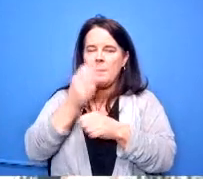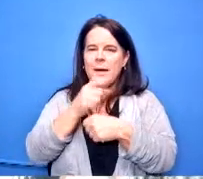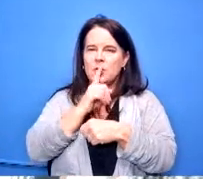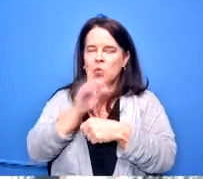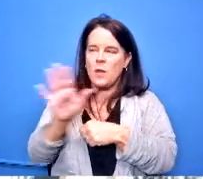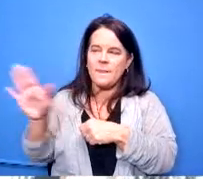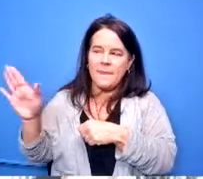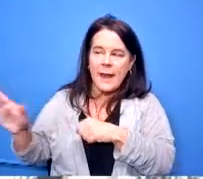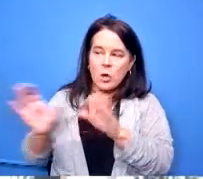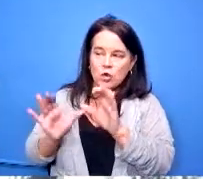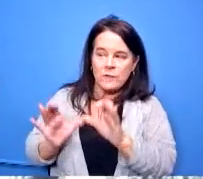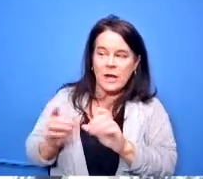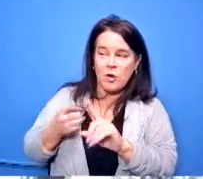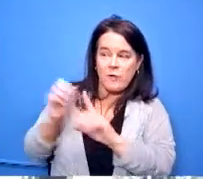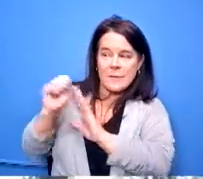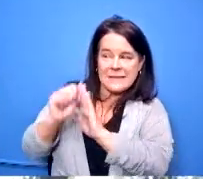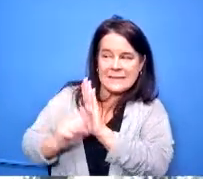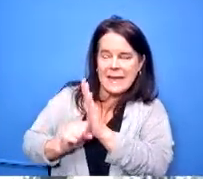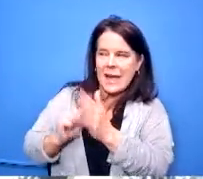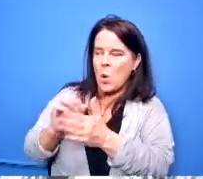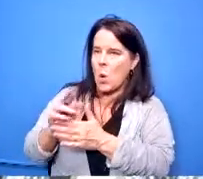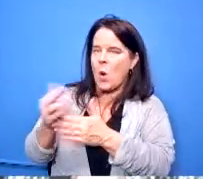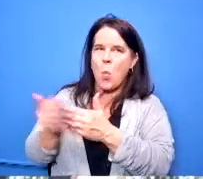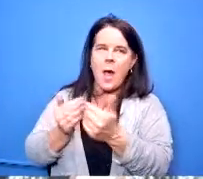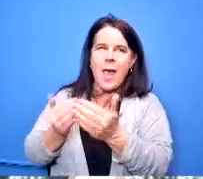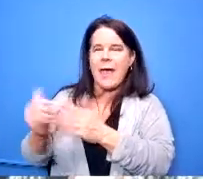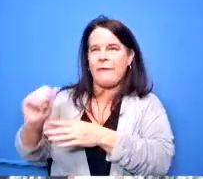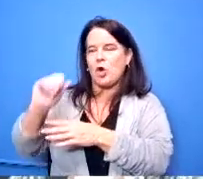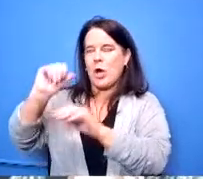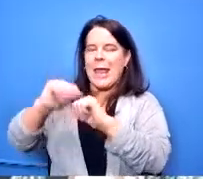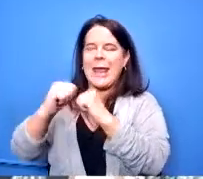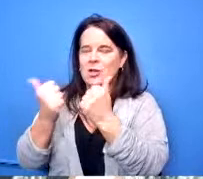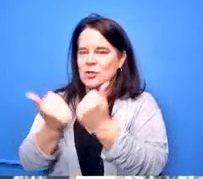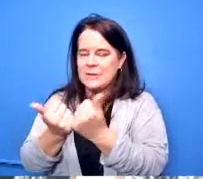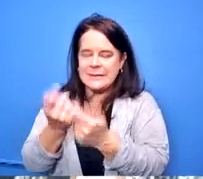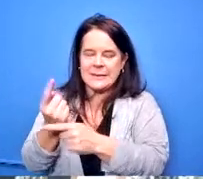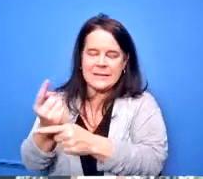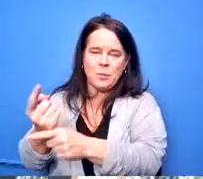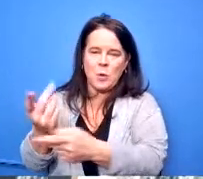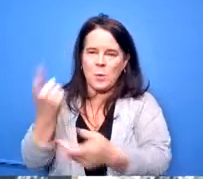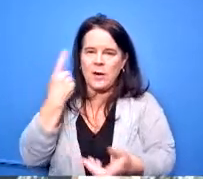are from the state or whatever governing agency we we deem appropriate which whether it's the local